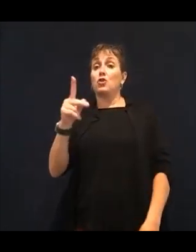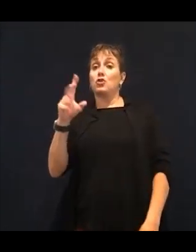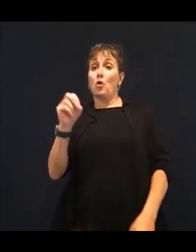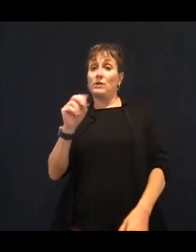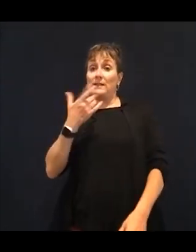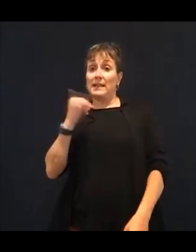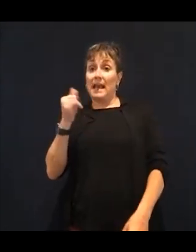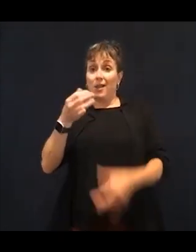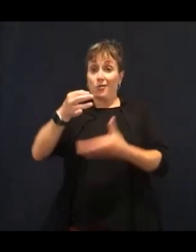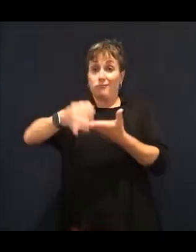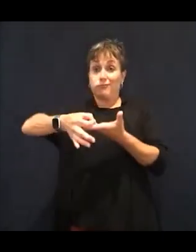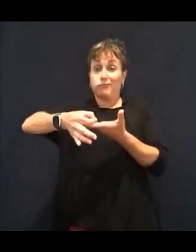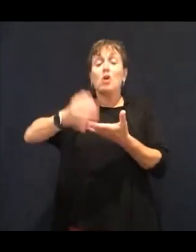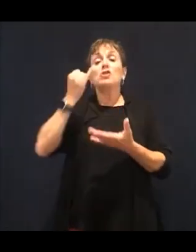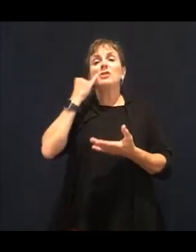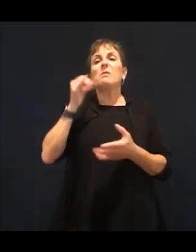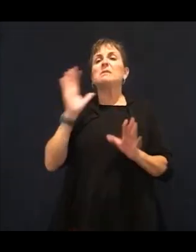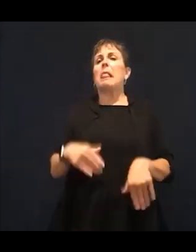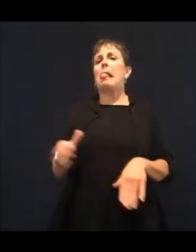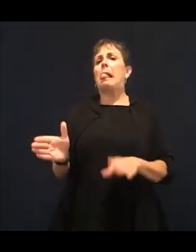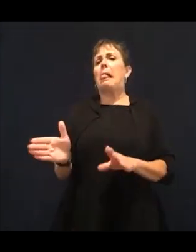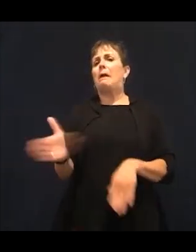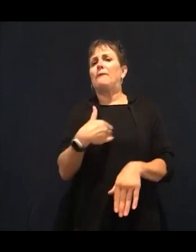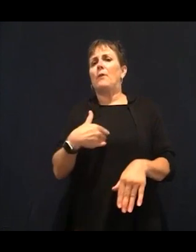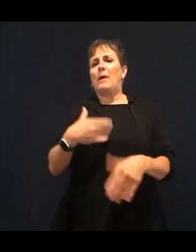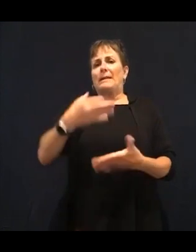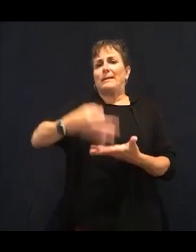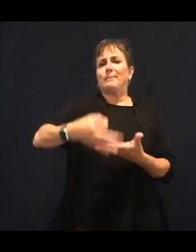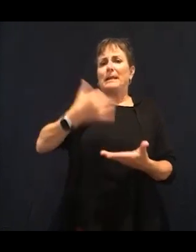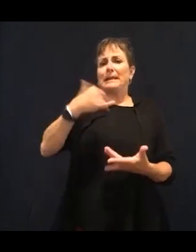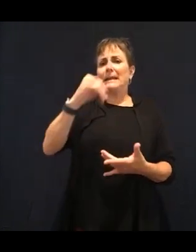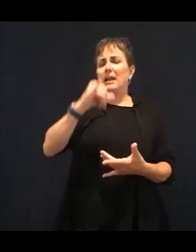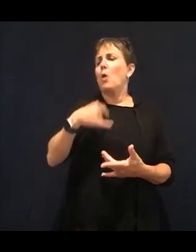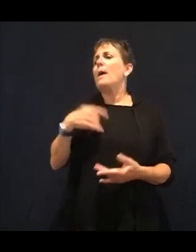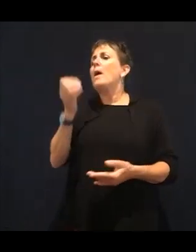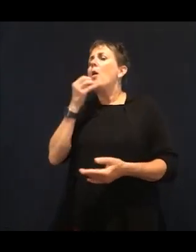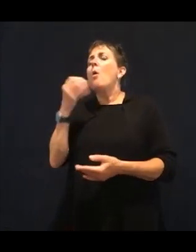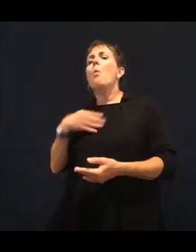about the egg yolk and cholesterol. That's not the problem. The problem